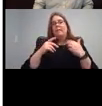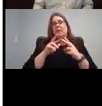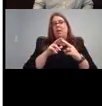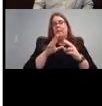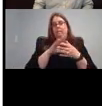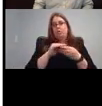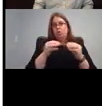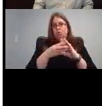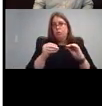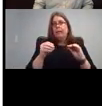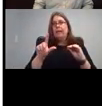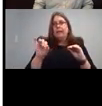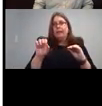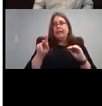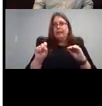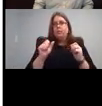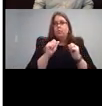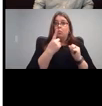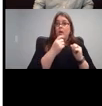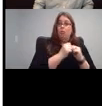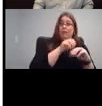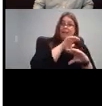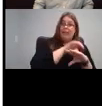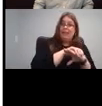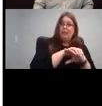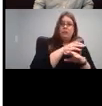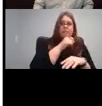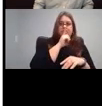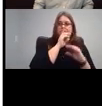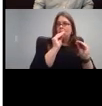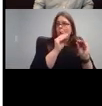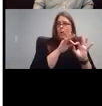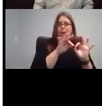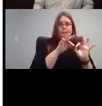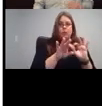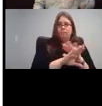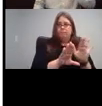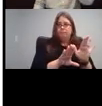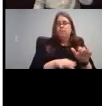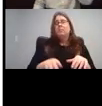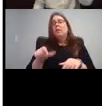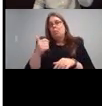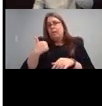One has in English with no captions and the other does have captions. But since I was focusing specifically on